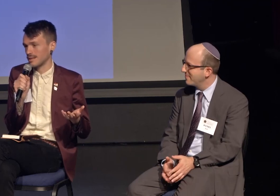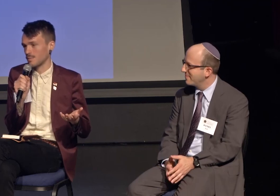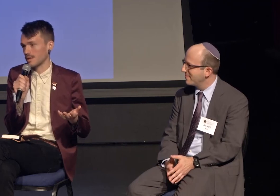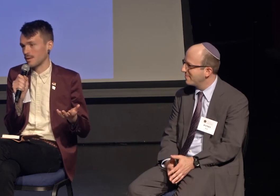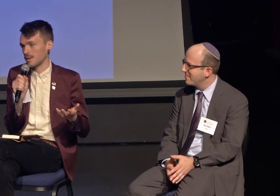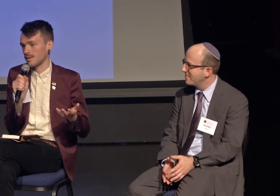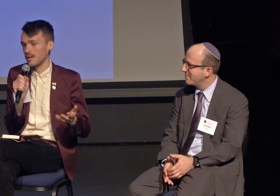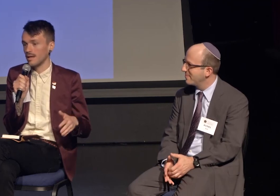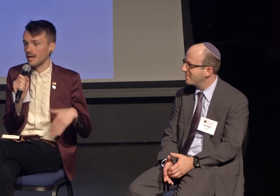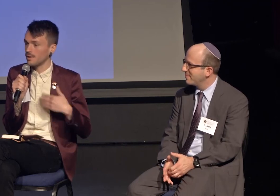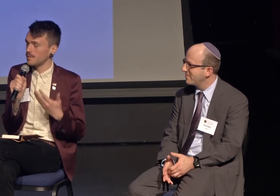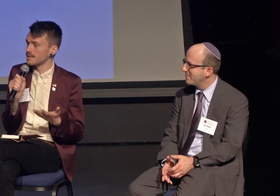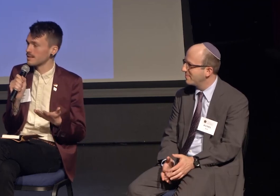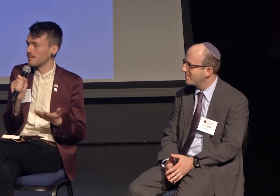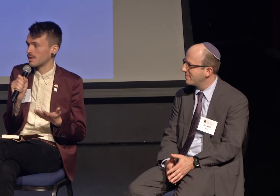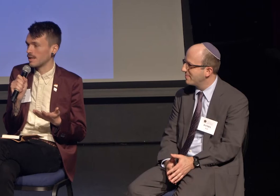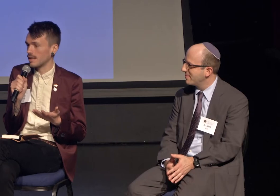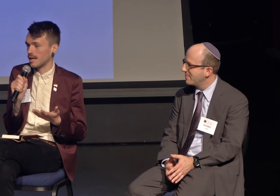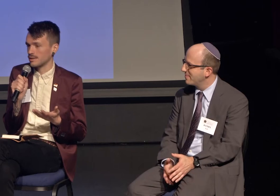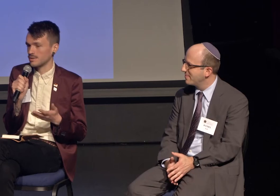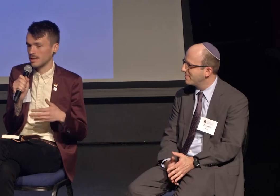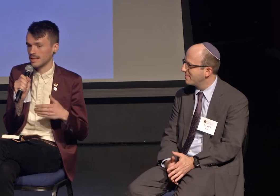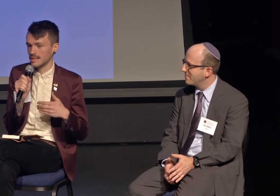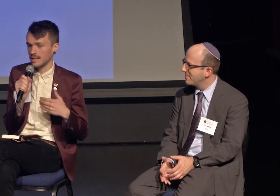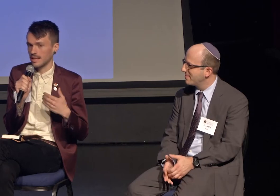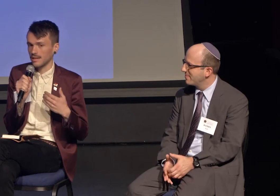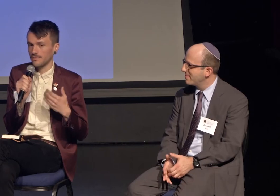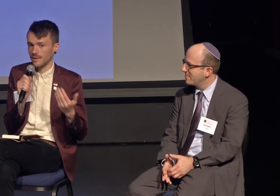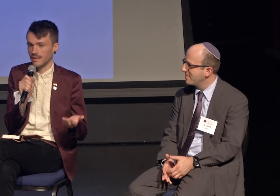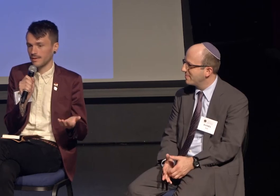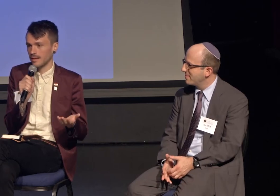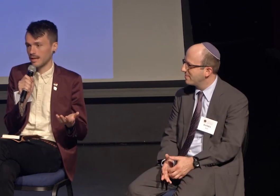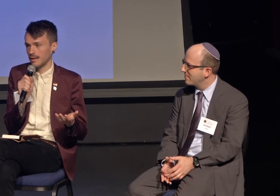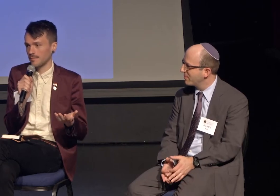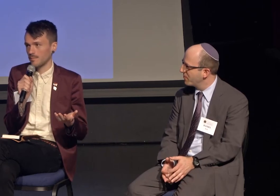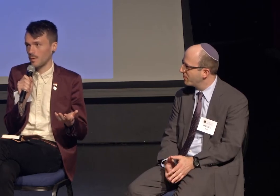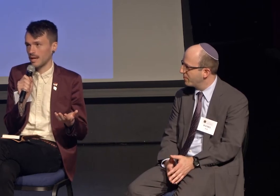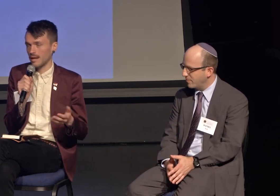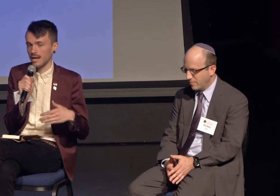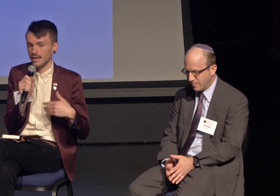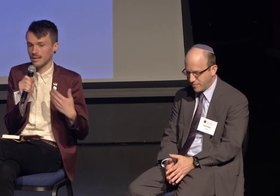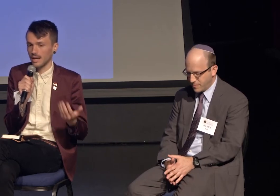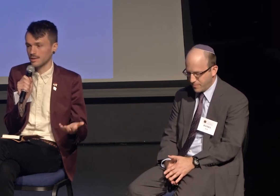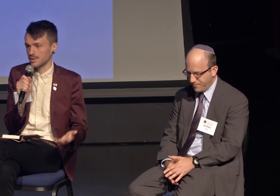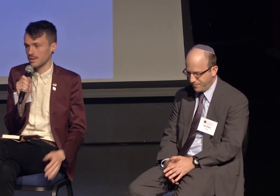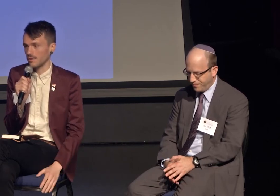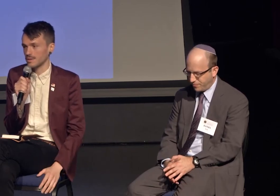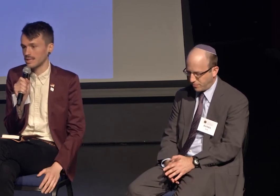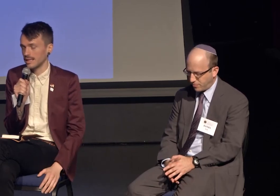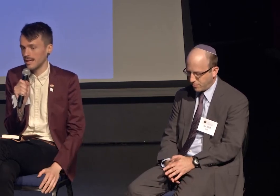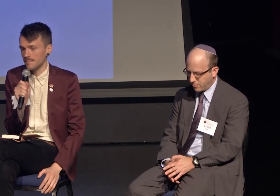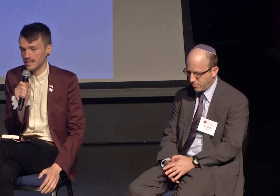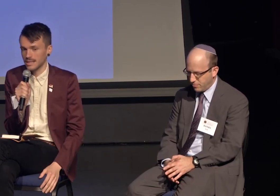in working with a humanist community in doing this in an interfaith way on a college and university campus.